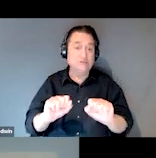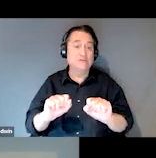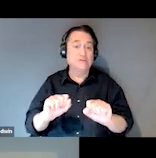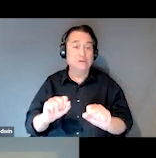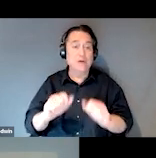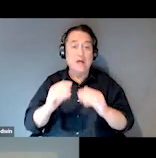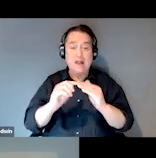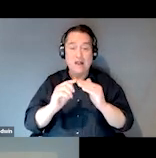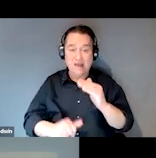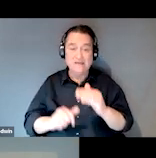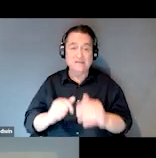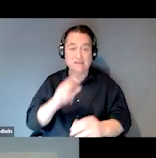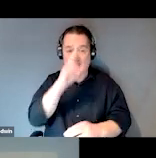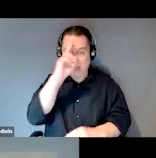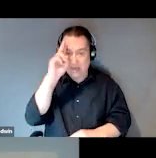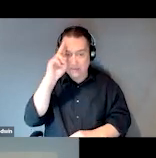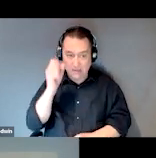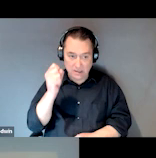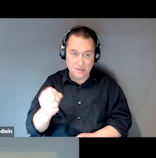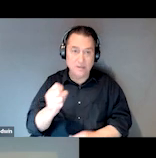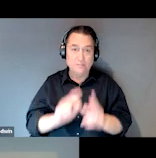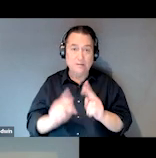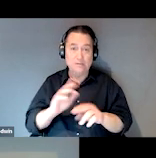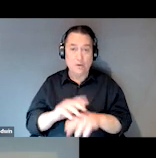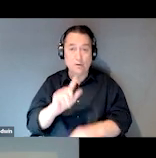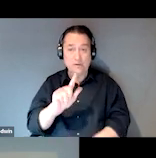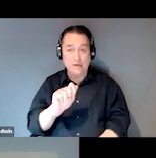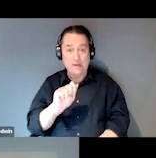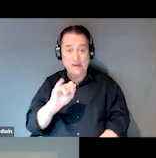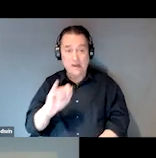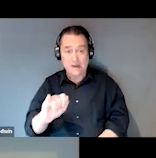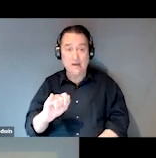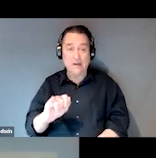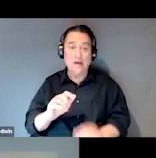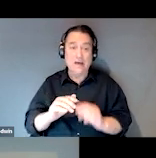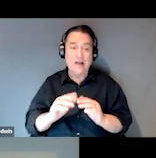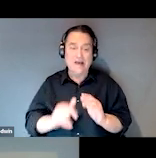And patients on the LAIs are less likely to experience antipsychotic side effects such